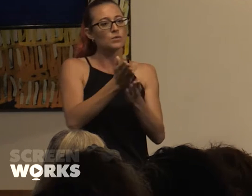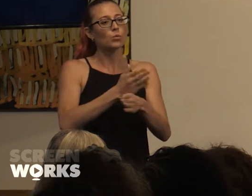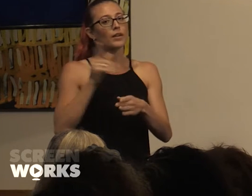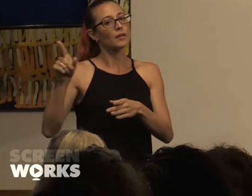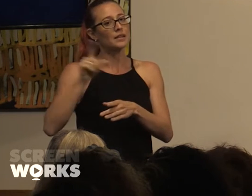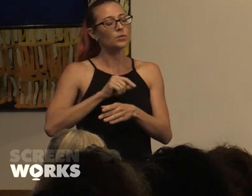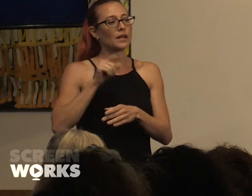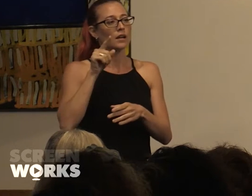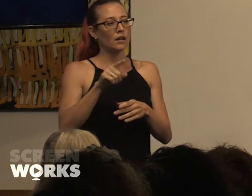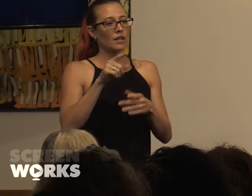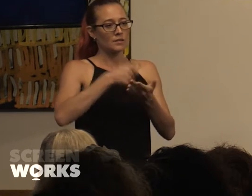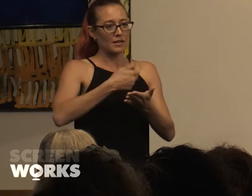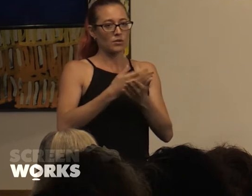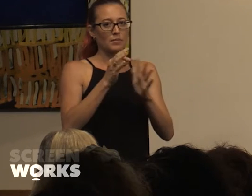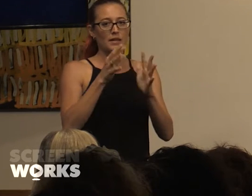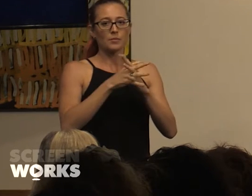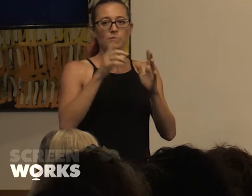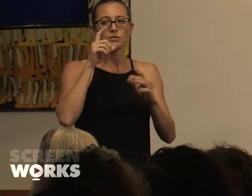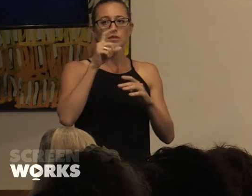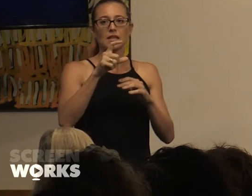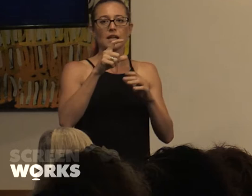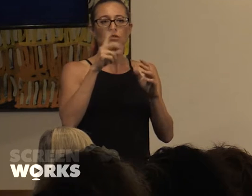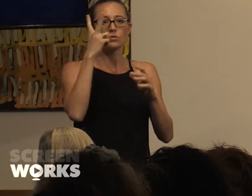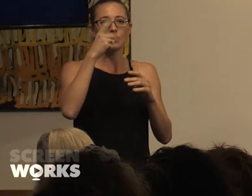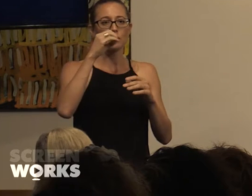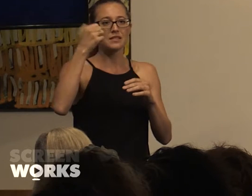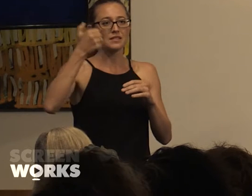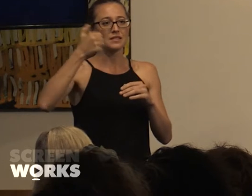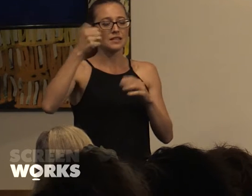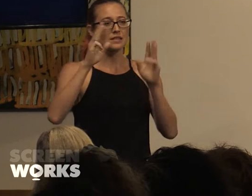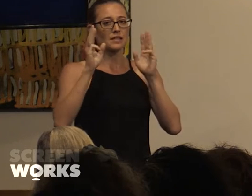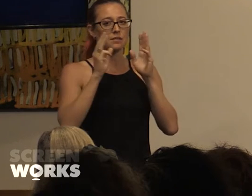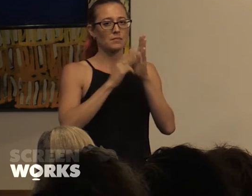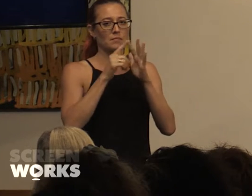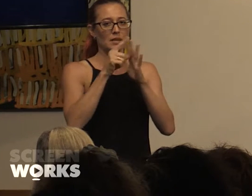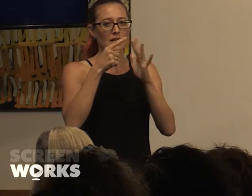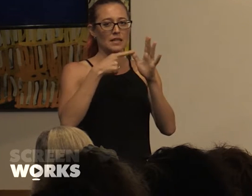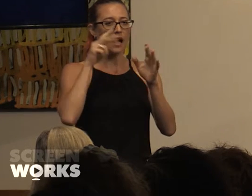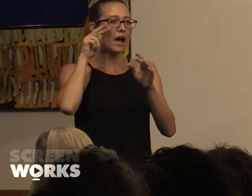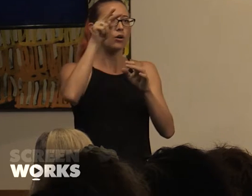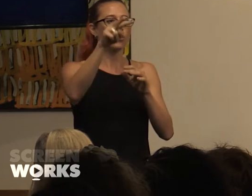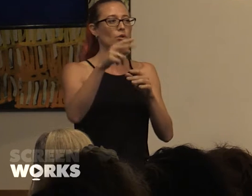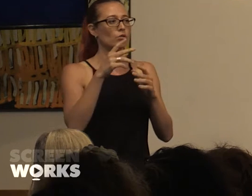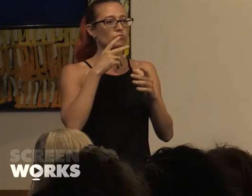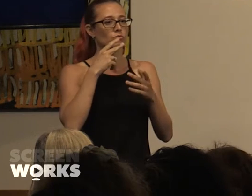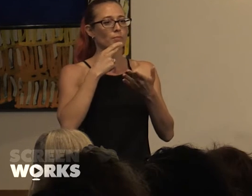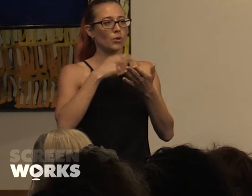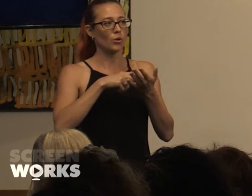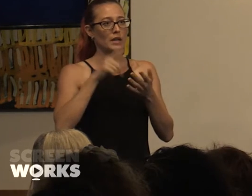It's actually based on a PWC 2016 media outlook report which is worth looking up because I was quite surprised